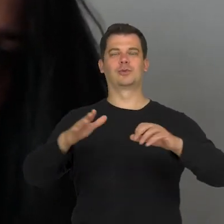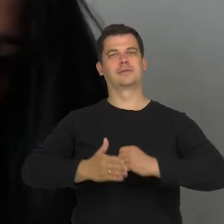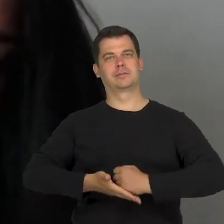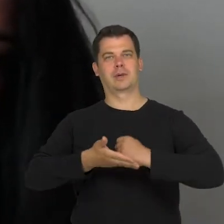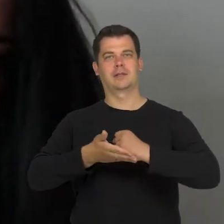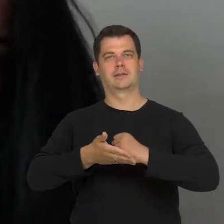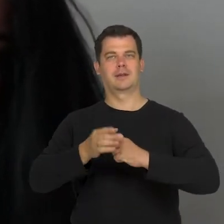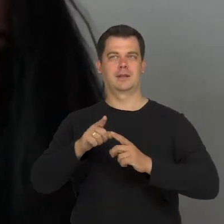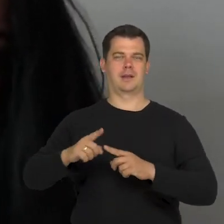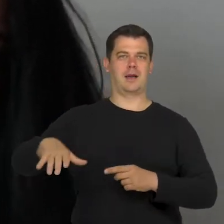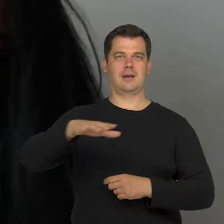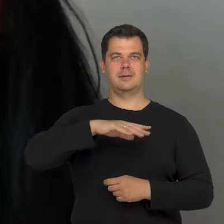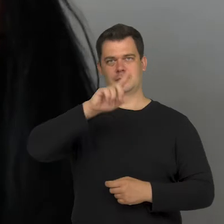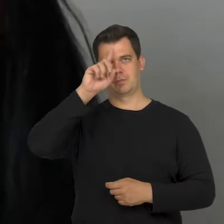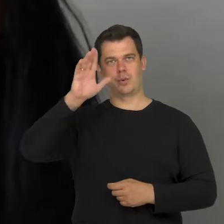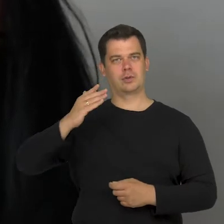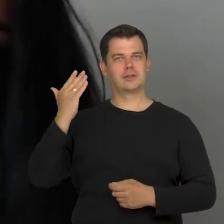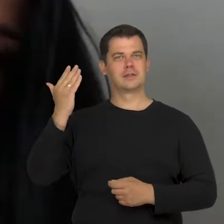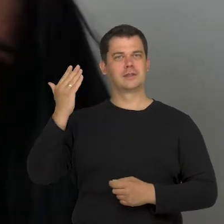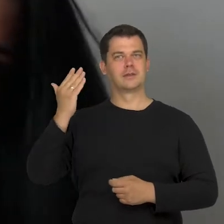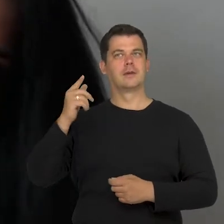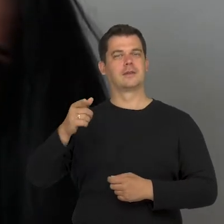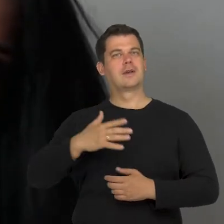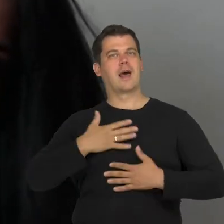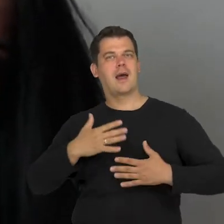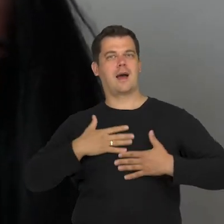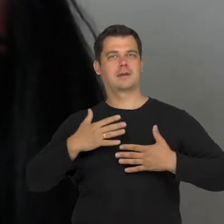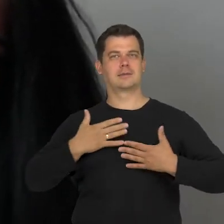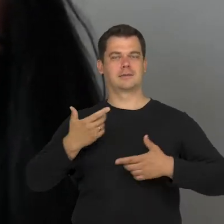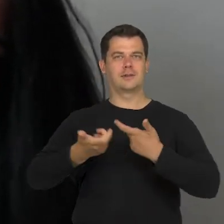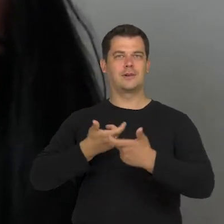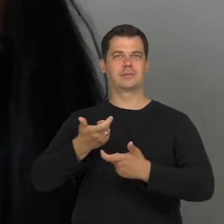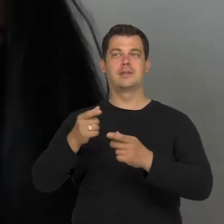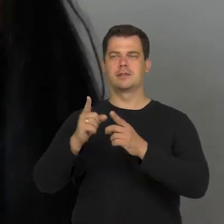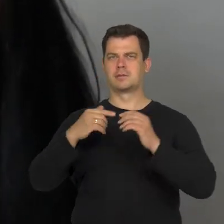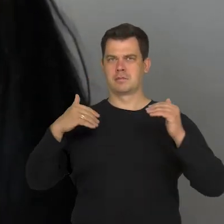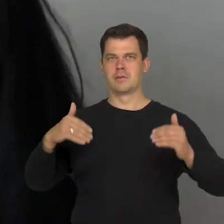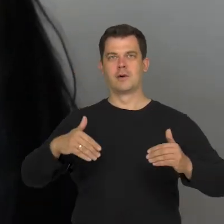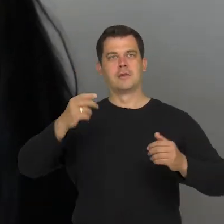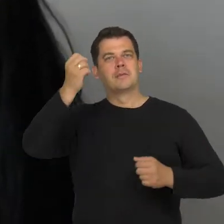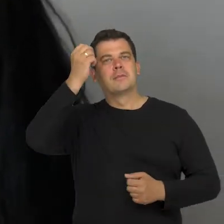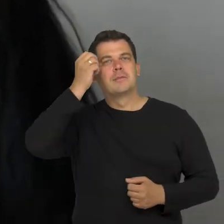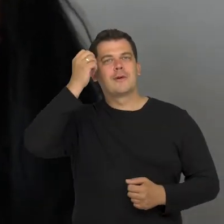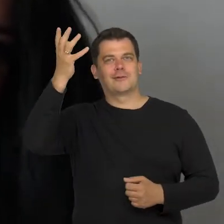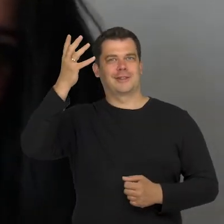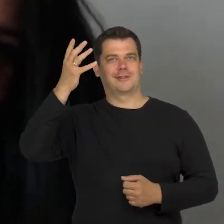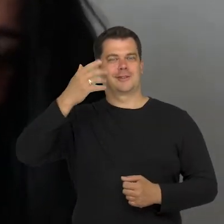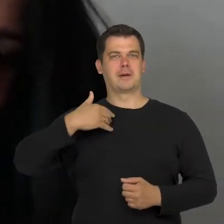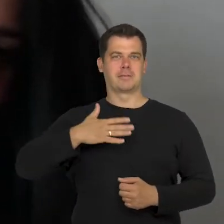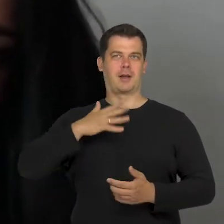to us, meaning society, in certain relationships. The ability to be wiser due to certain experiences.